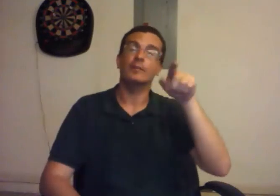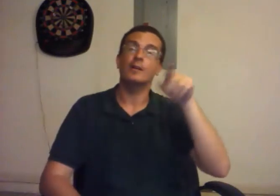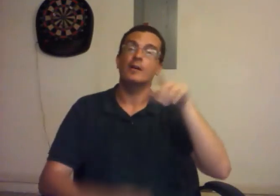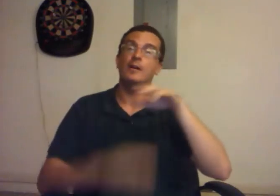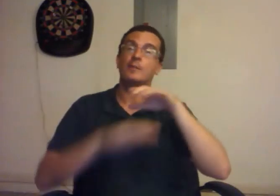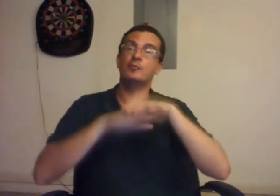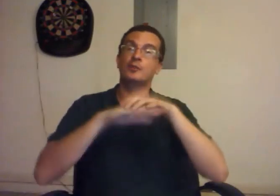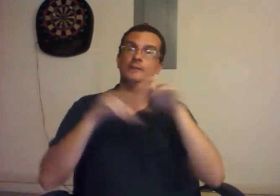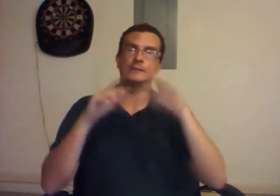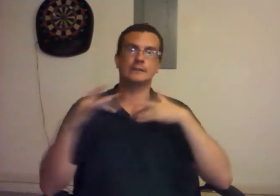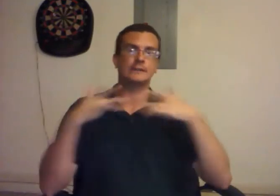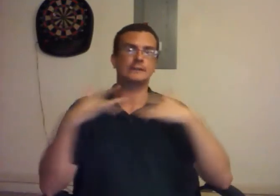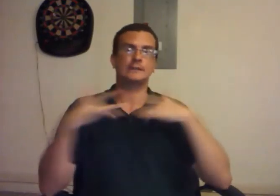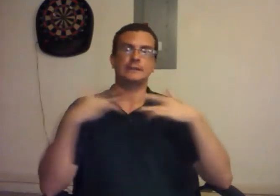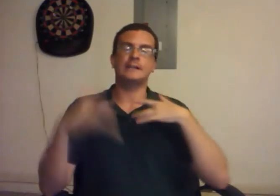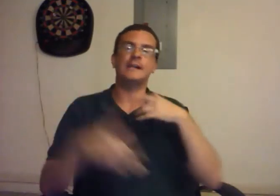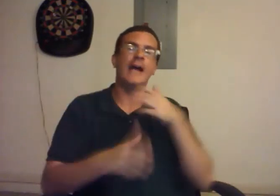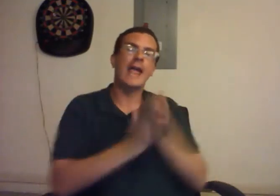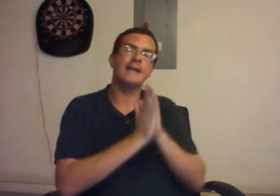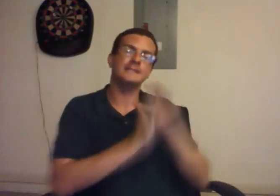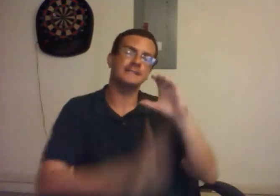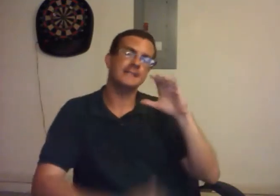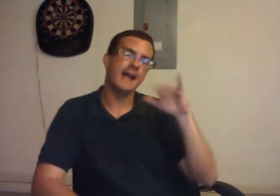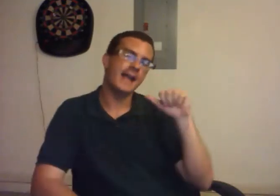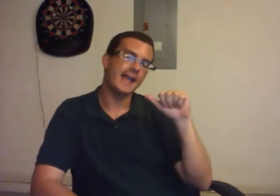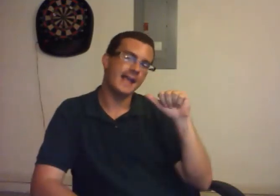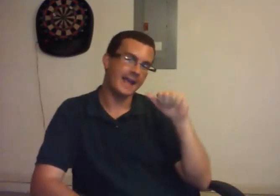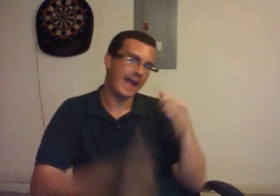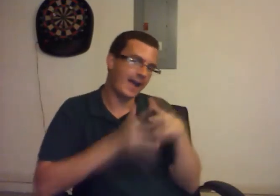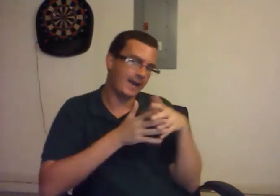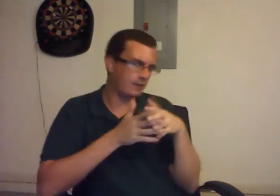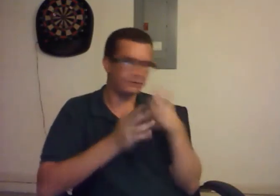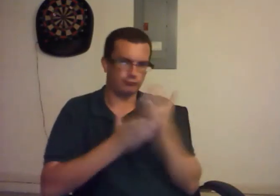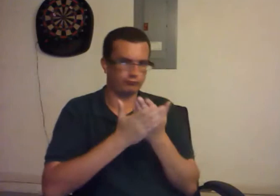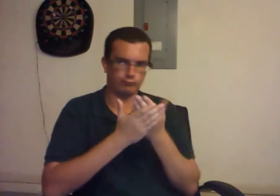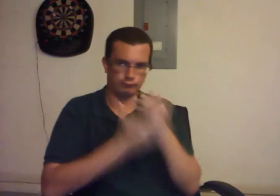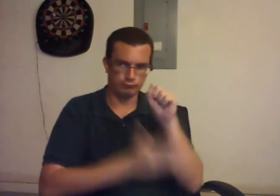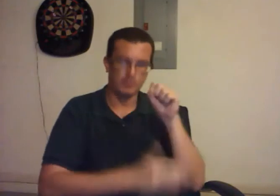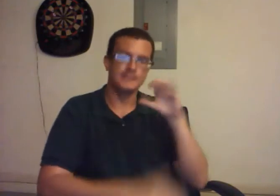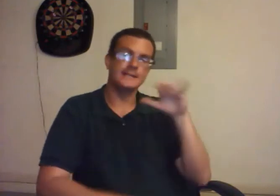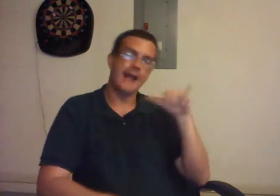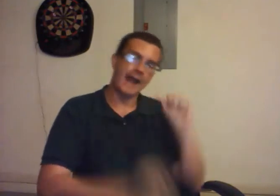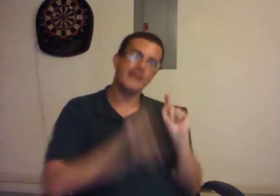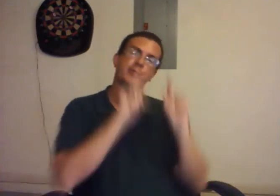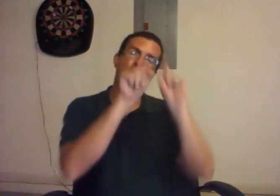Briain, being concerned, asked the CIA to intervene. This is documented, yes.